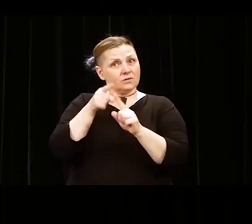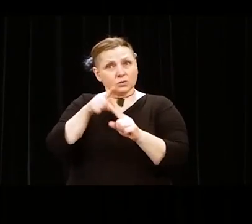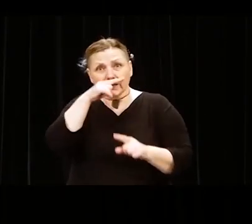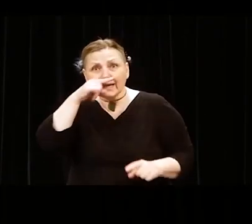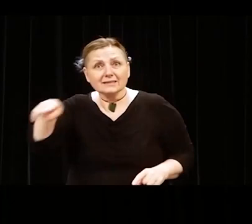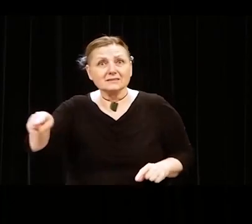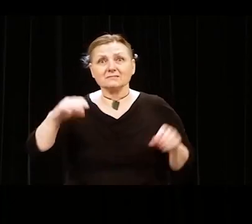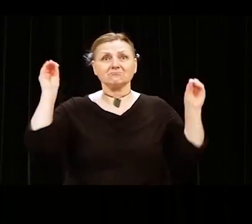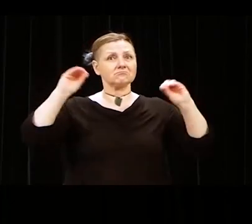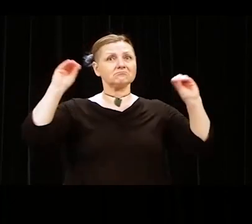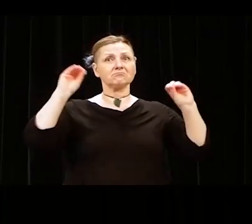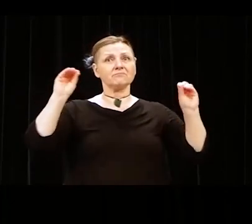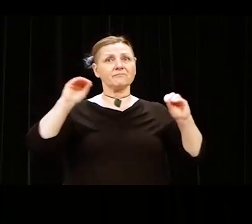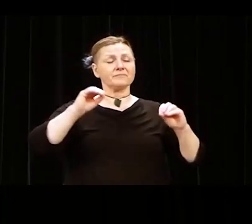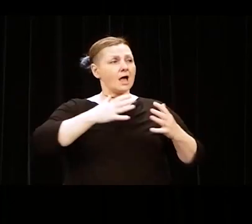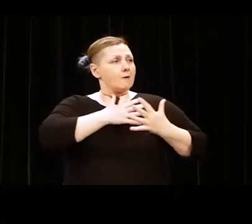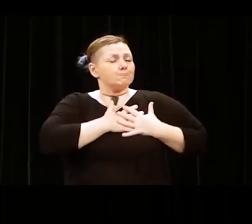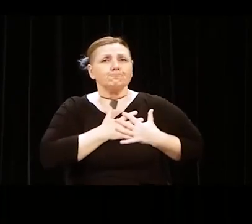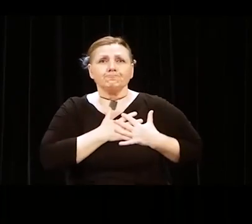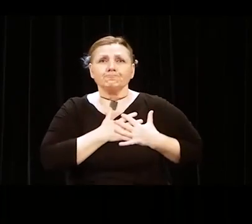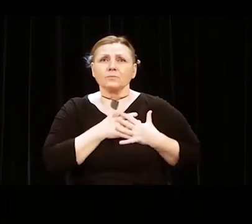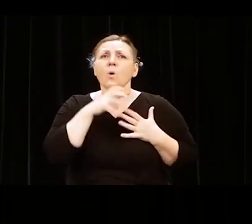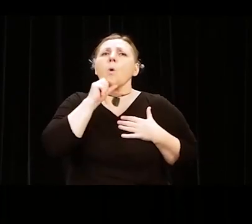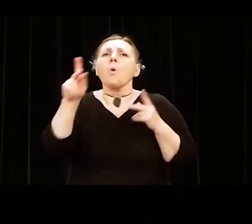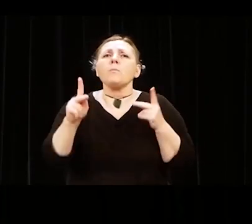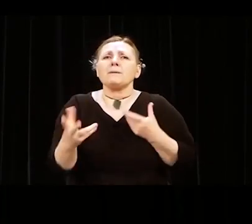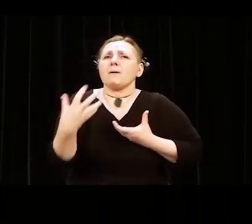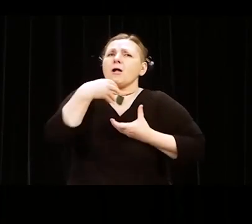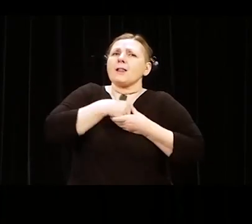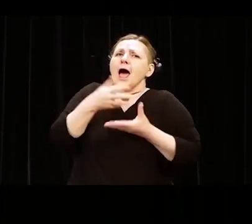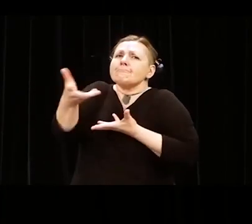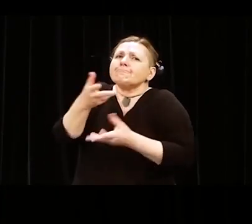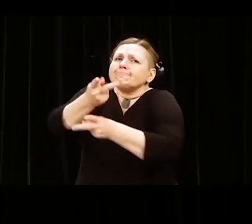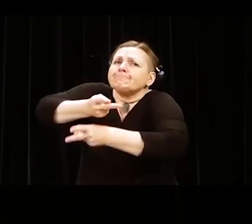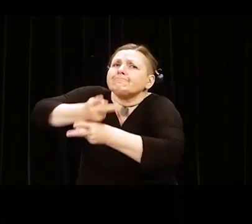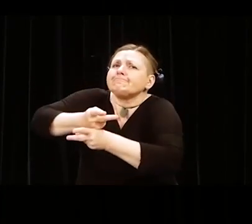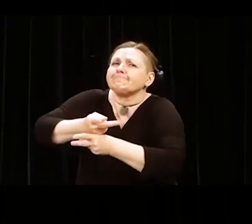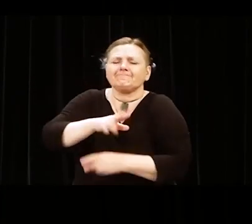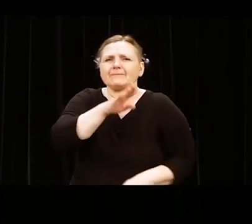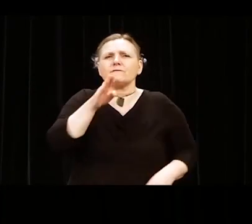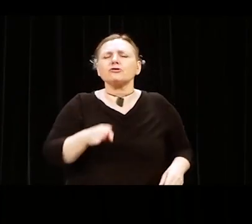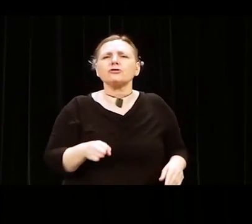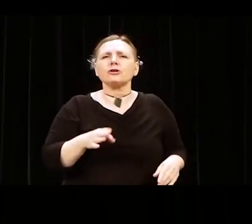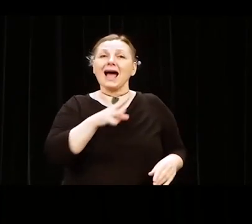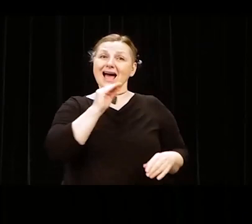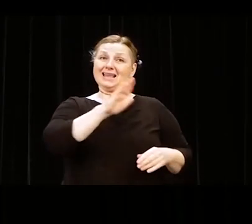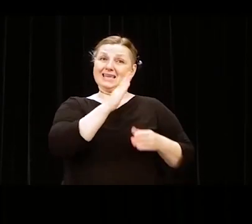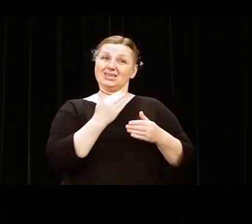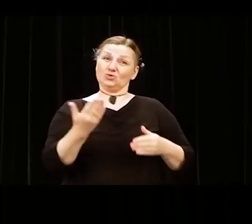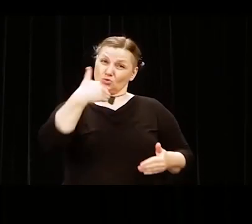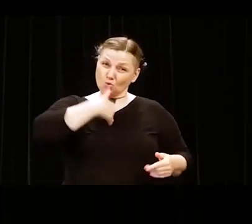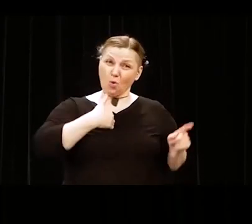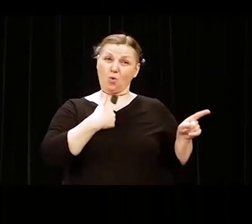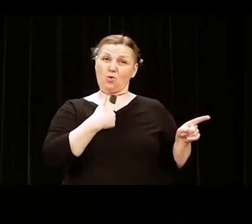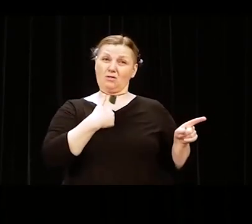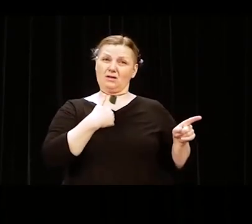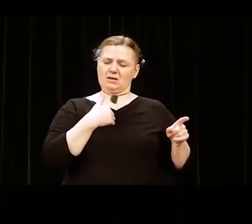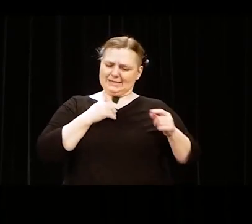He never gave his heart to old people and never did he ever give his soul to his people.